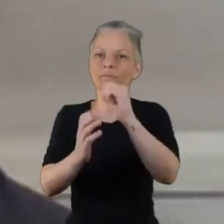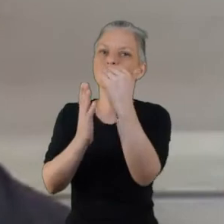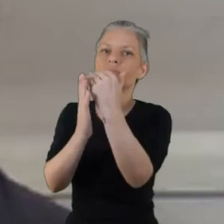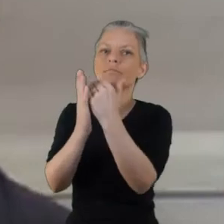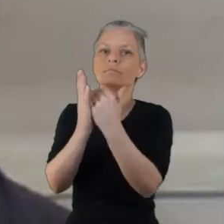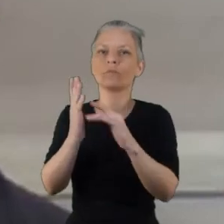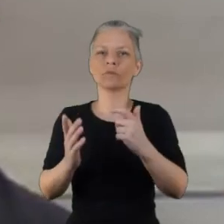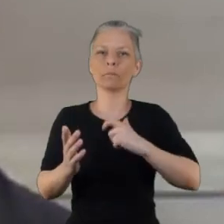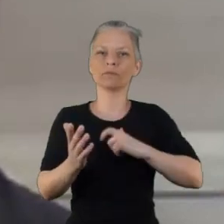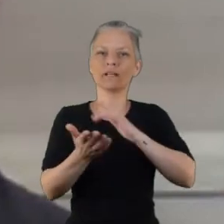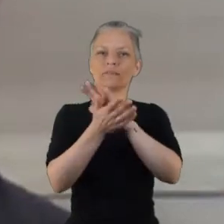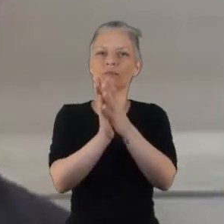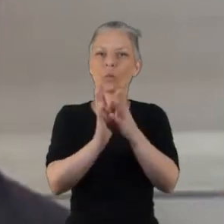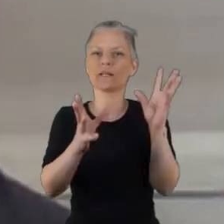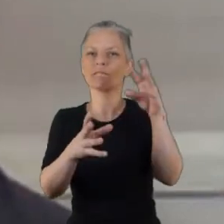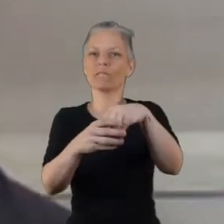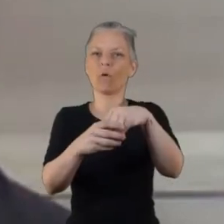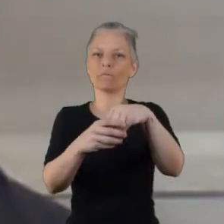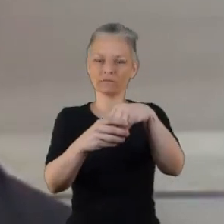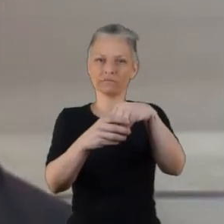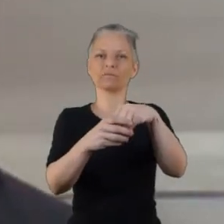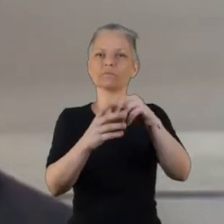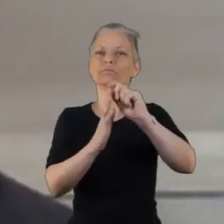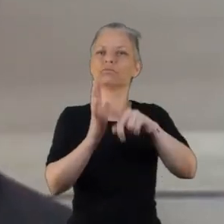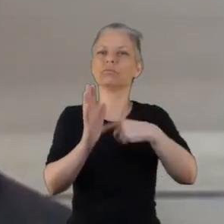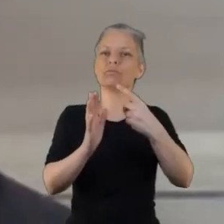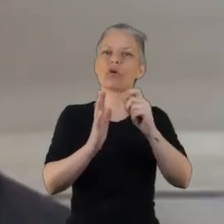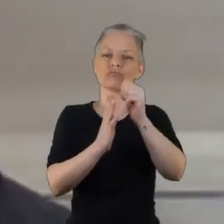strategy group in NHS Lanarkshire.